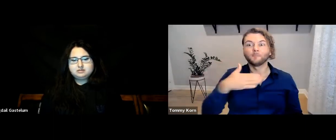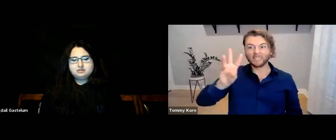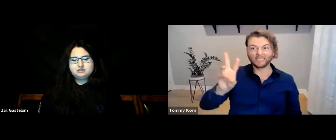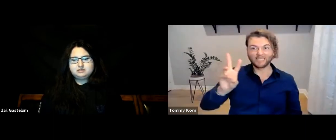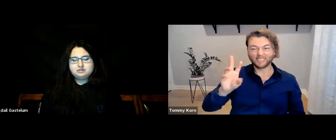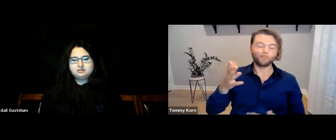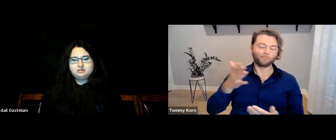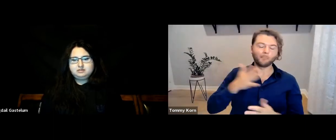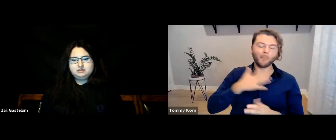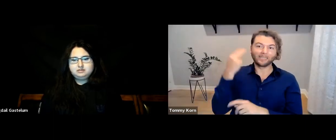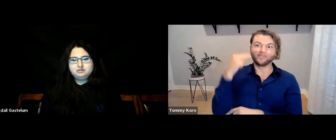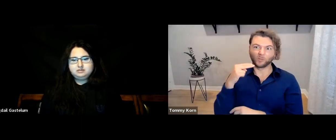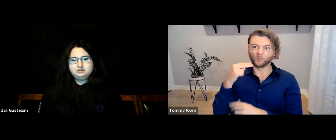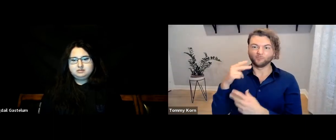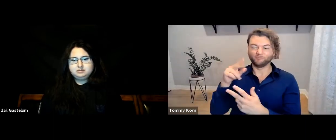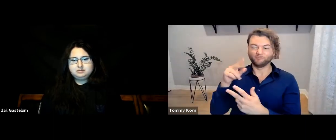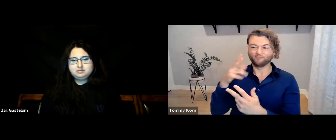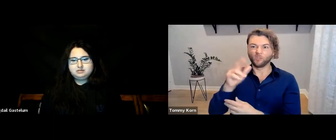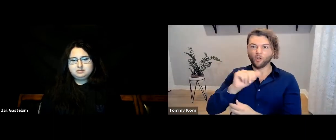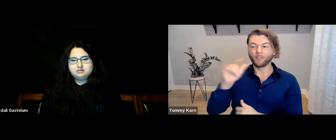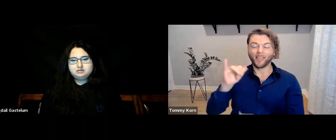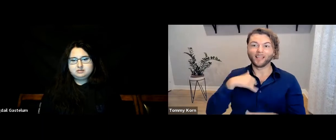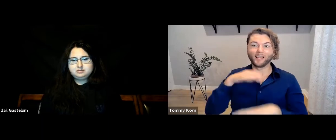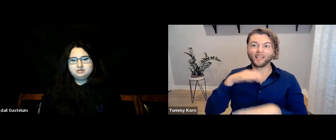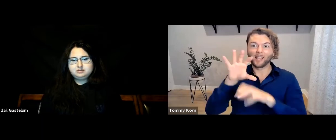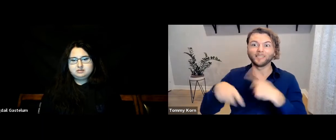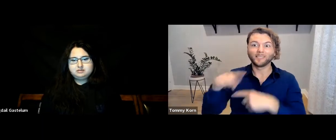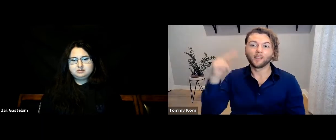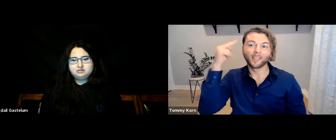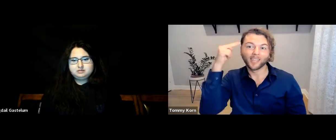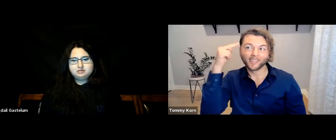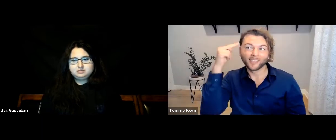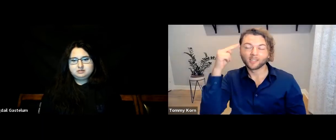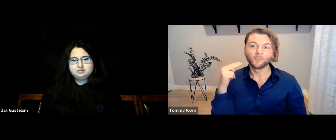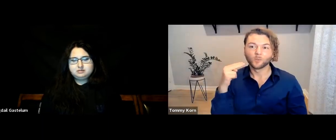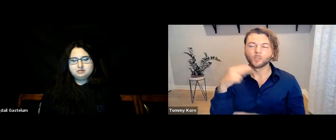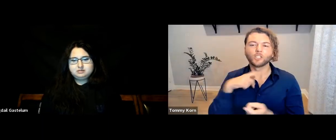So, I have six nieces and nephews. We all used to sign NEPHEW and NIECE.